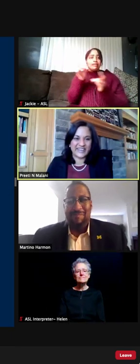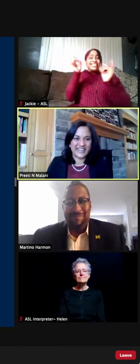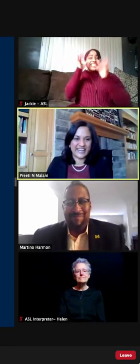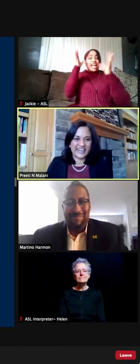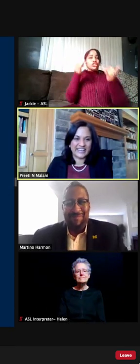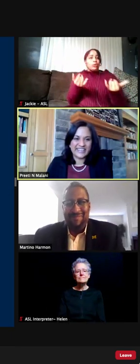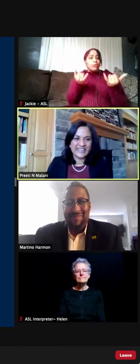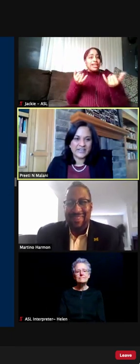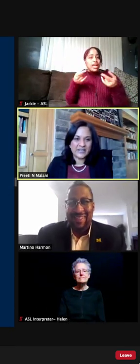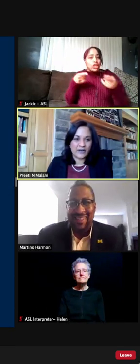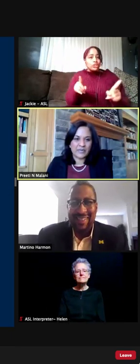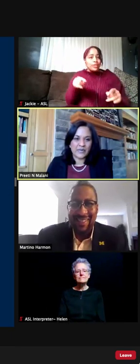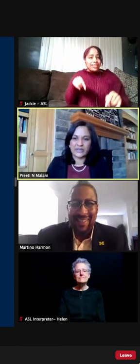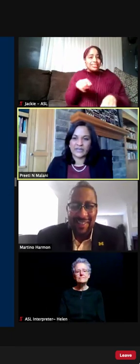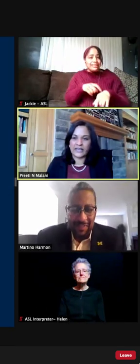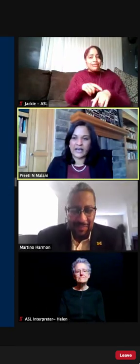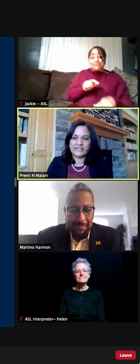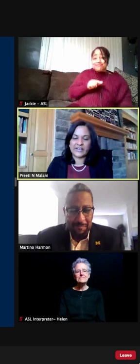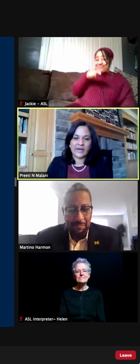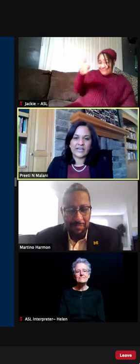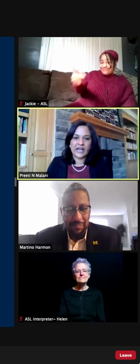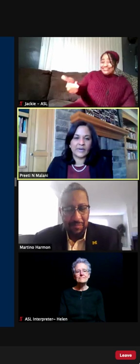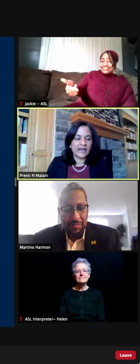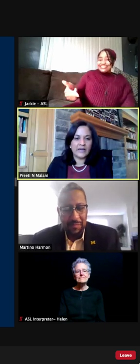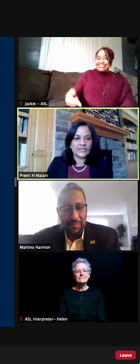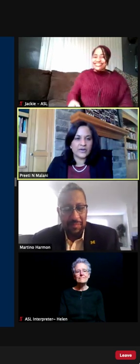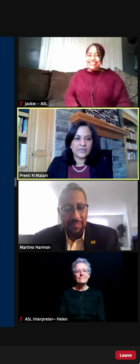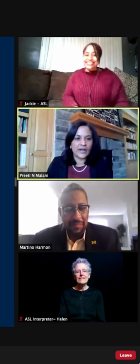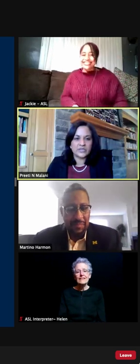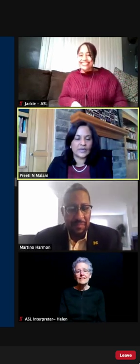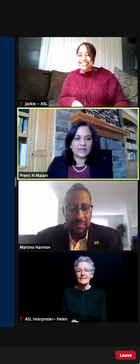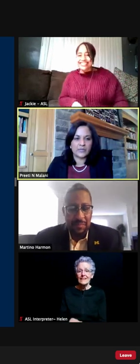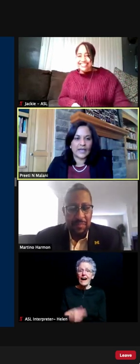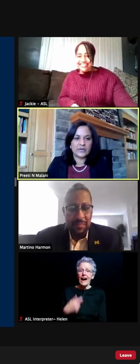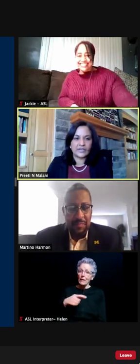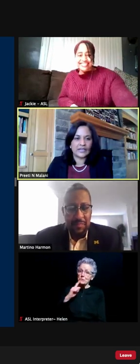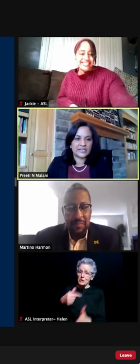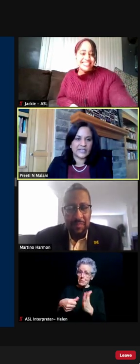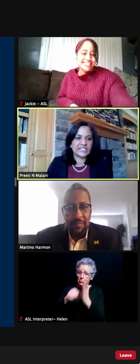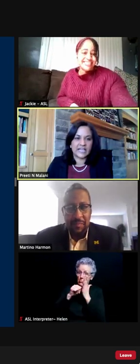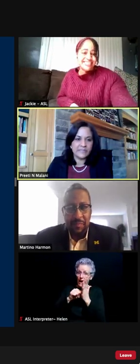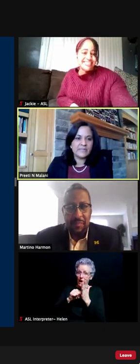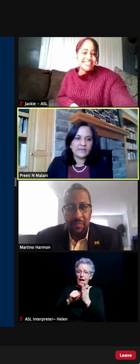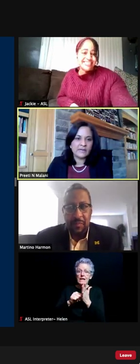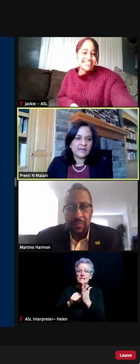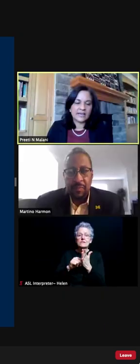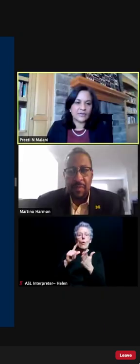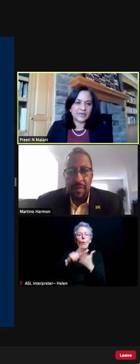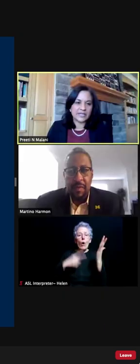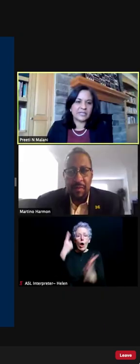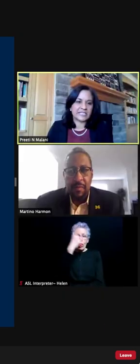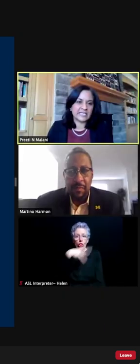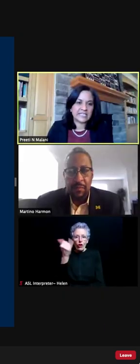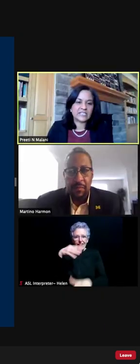during like a remote living right now. But I was so impressed with the way the union has been set up, and I was really pleased to see